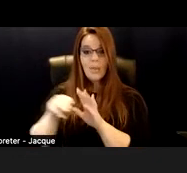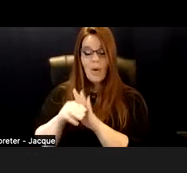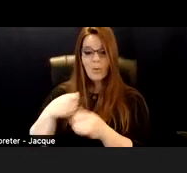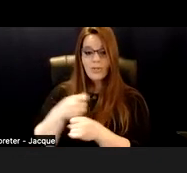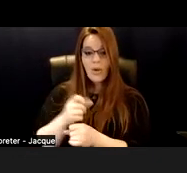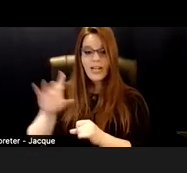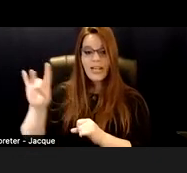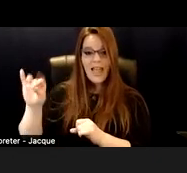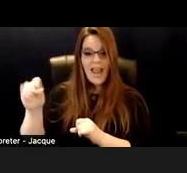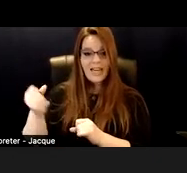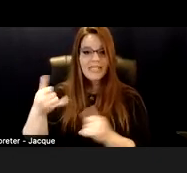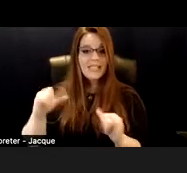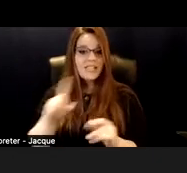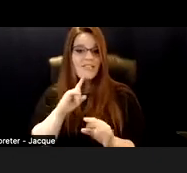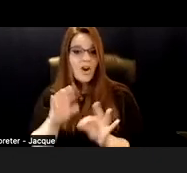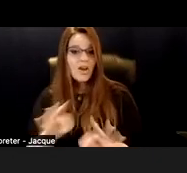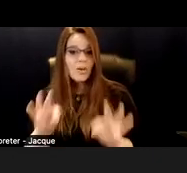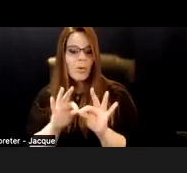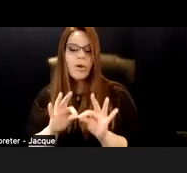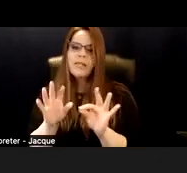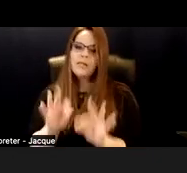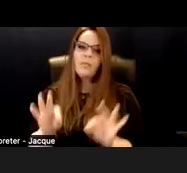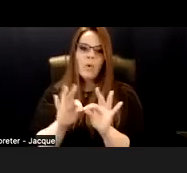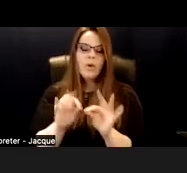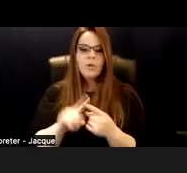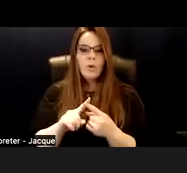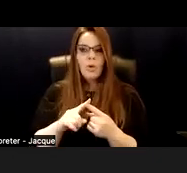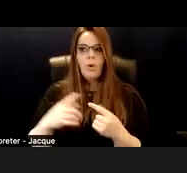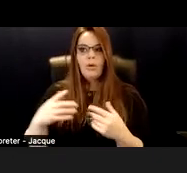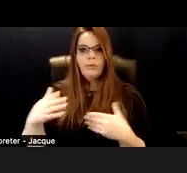also important to kind of fast forward up to where we are now